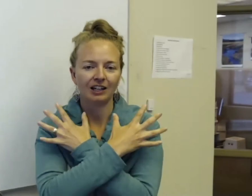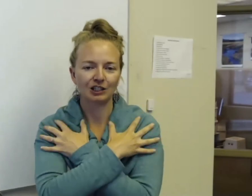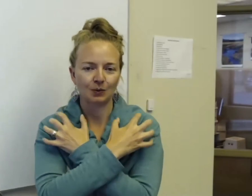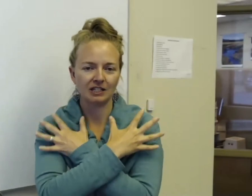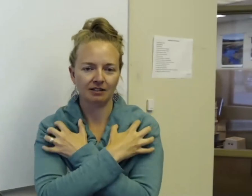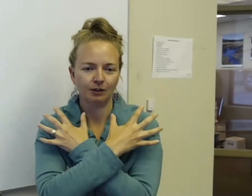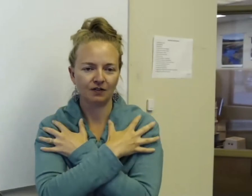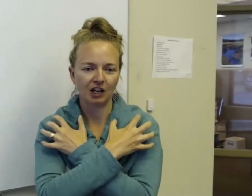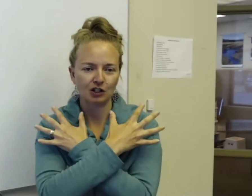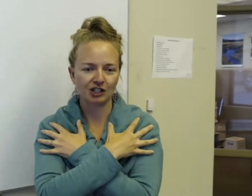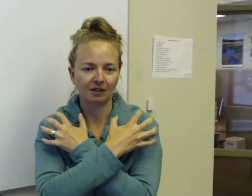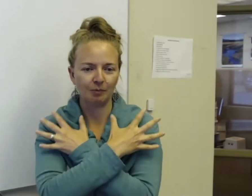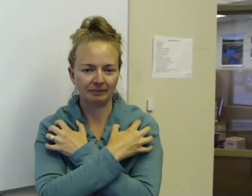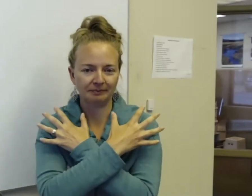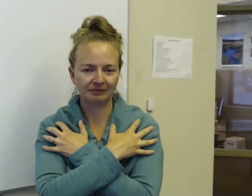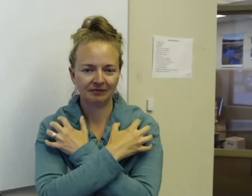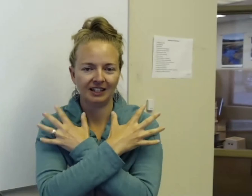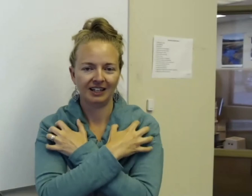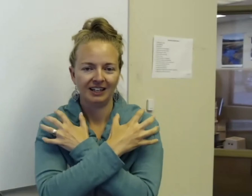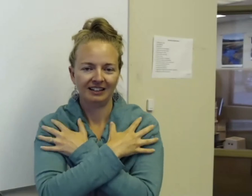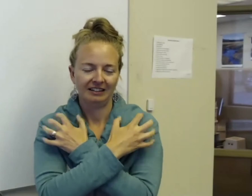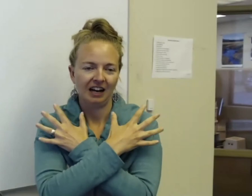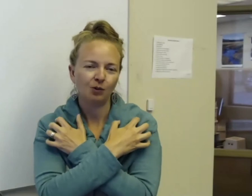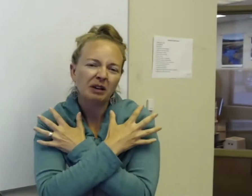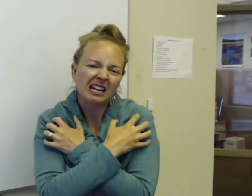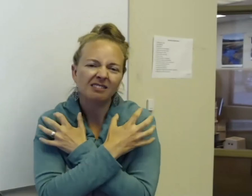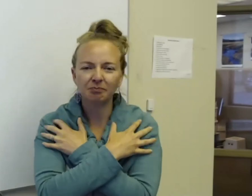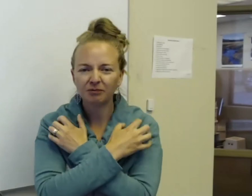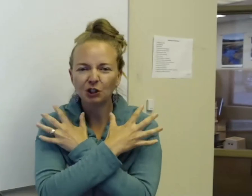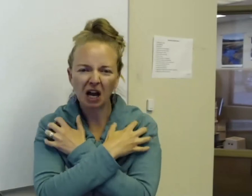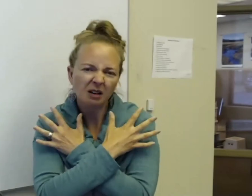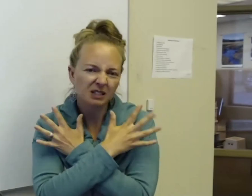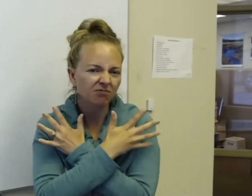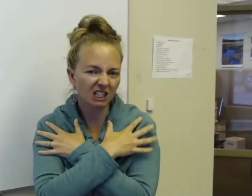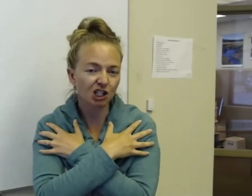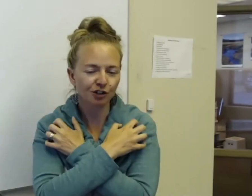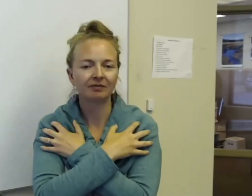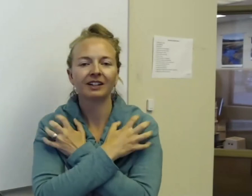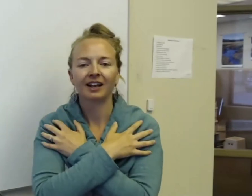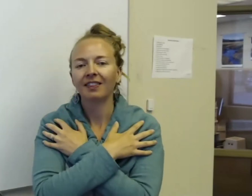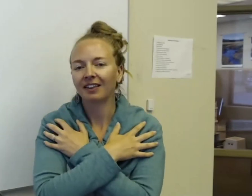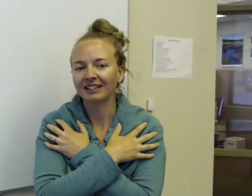and you squeeze those fingers just a little bit. And he repeated two times–ish. That's